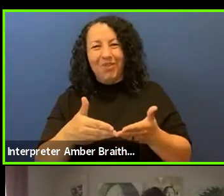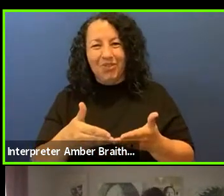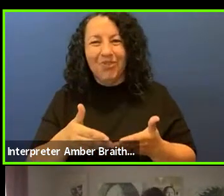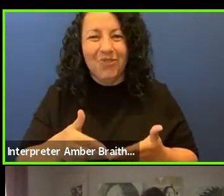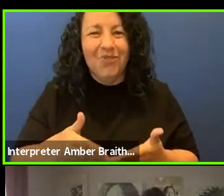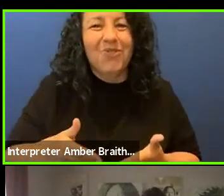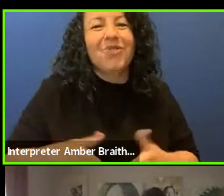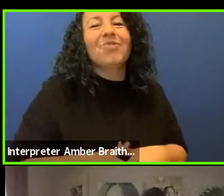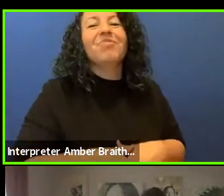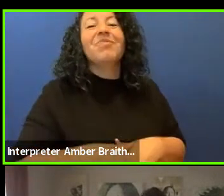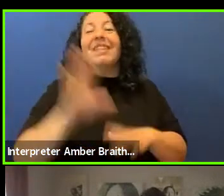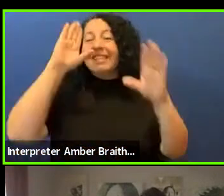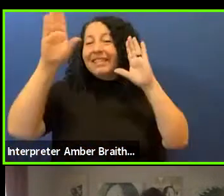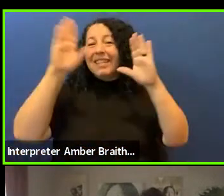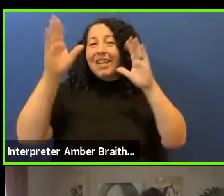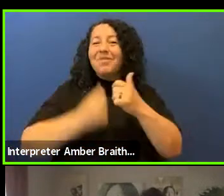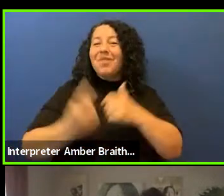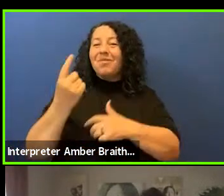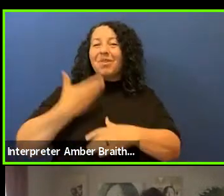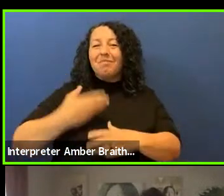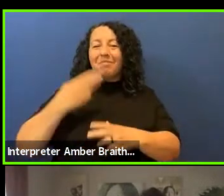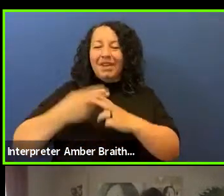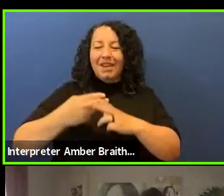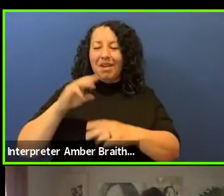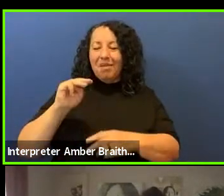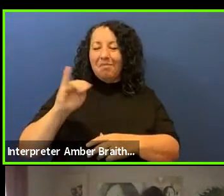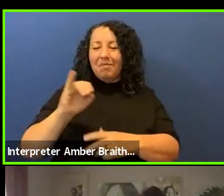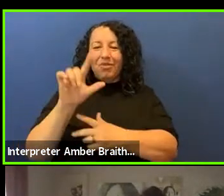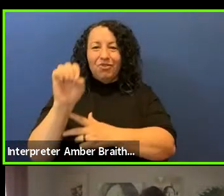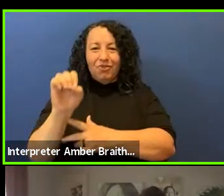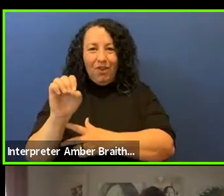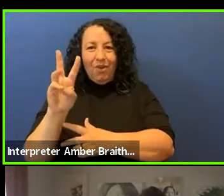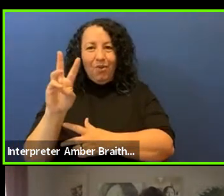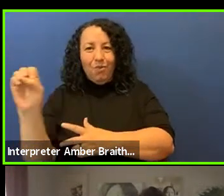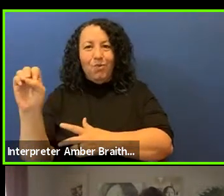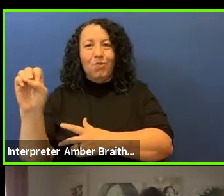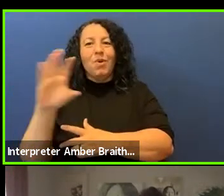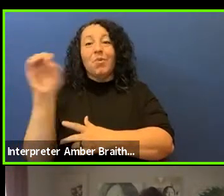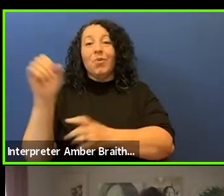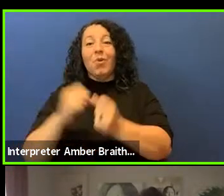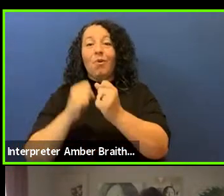Hi everyone, I'm Michelle Woo, I am one of the co-founders of For Freedoms.